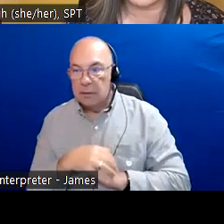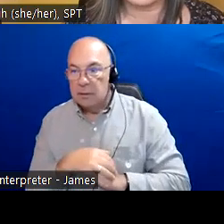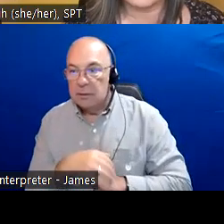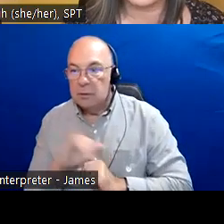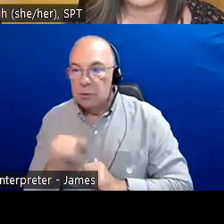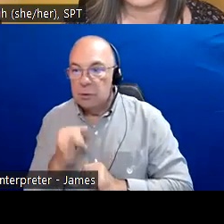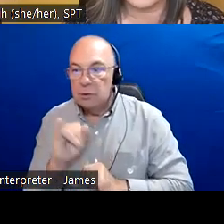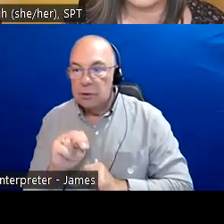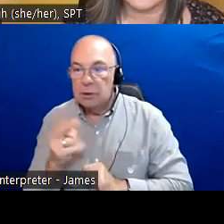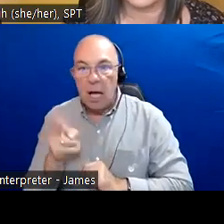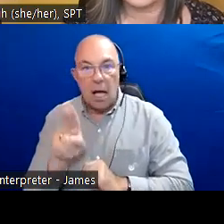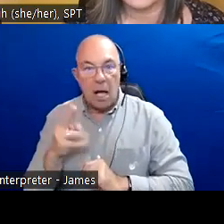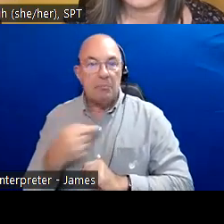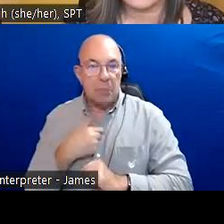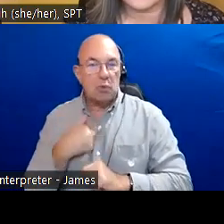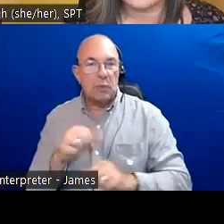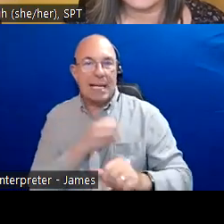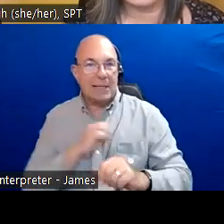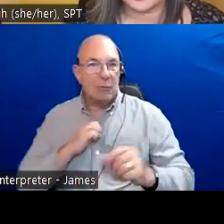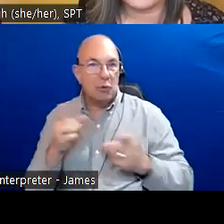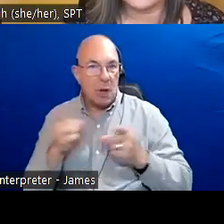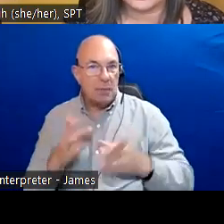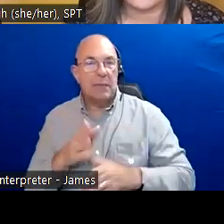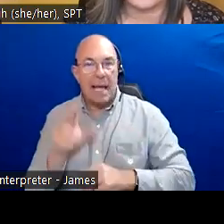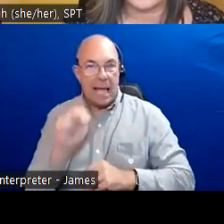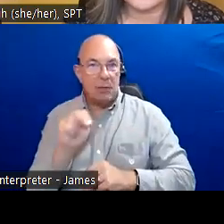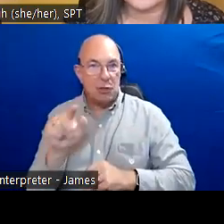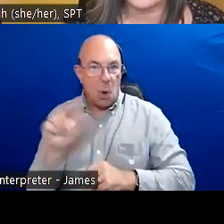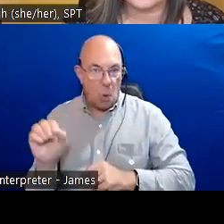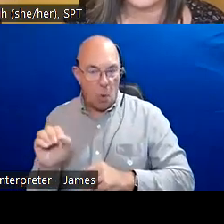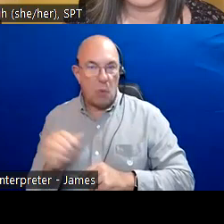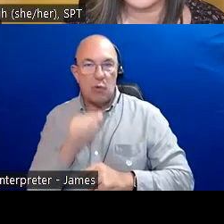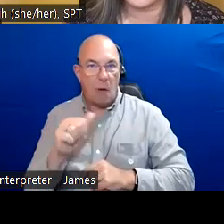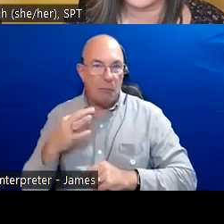We are also asking all participants turn off their videos with the exception of the panelists.